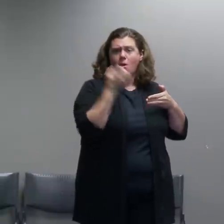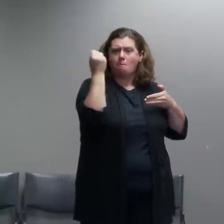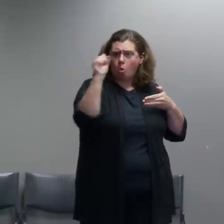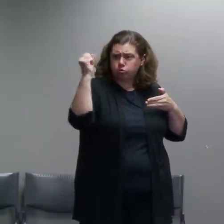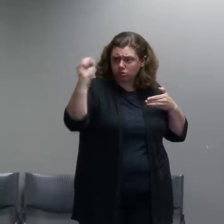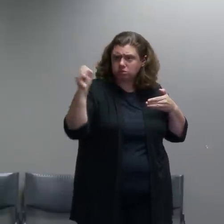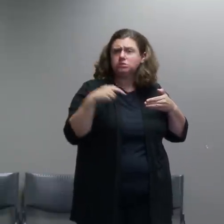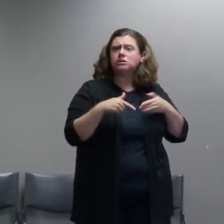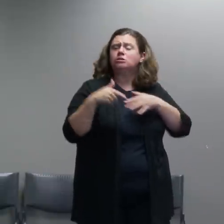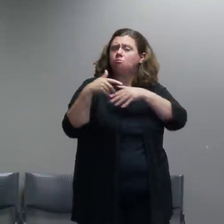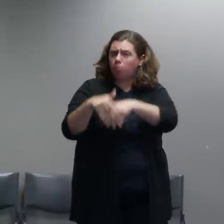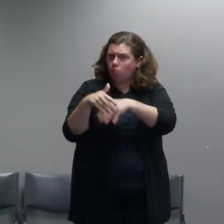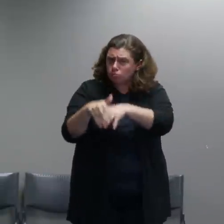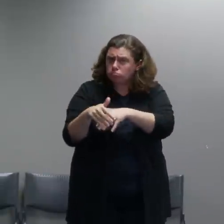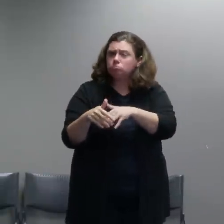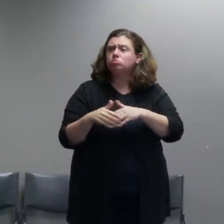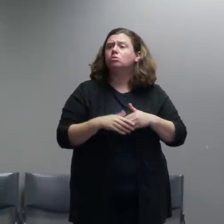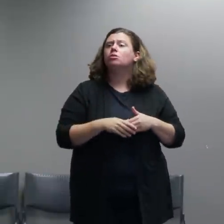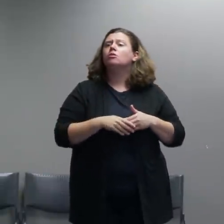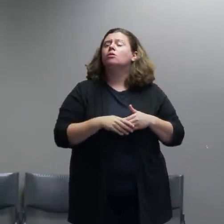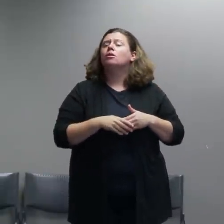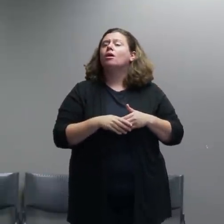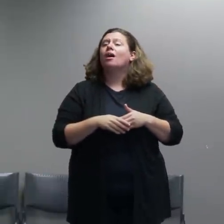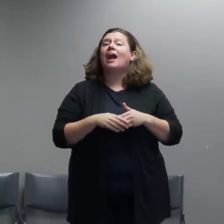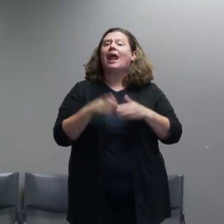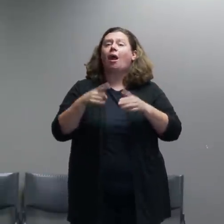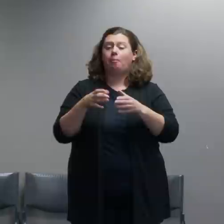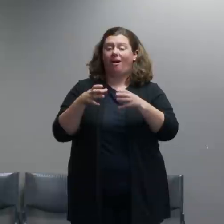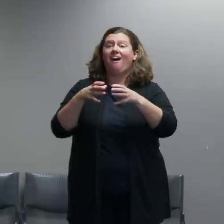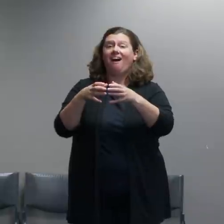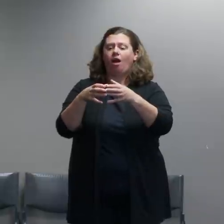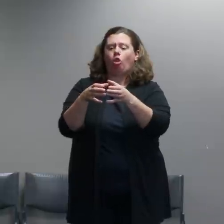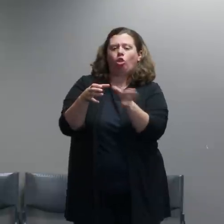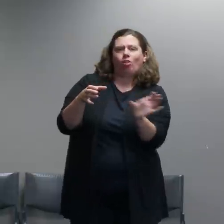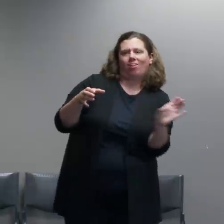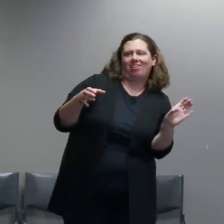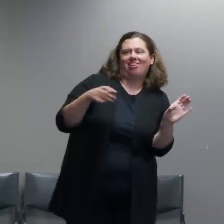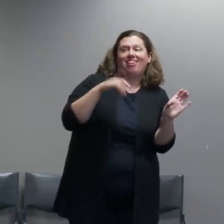and then this group split off from that later in the evening.